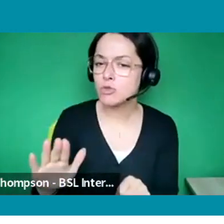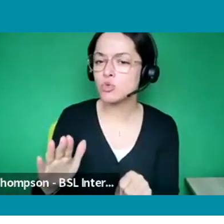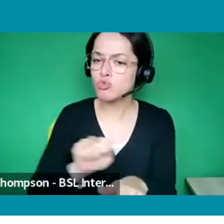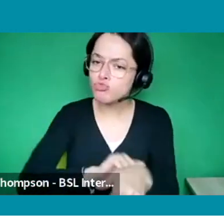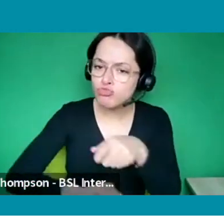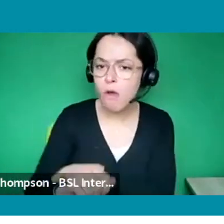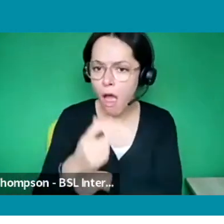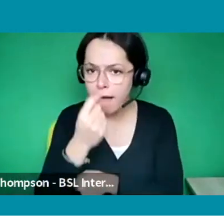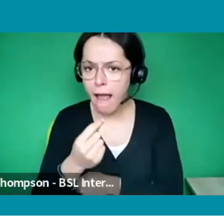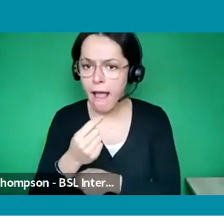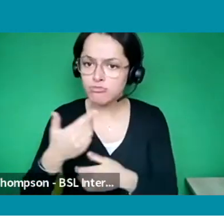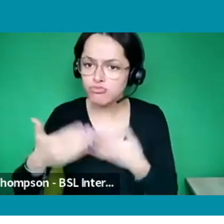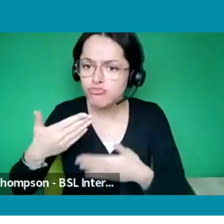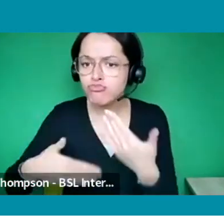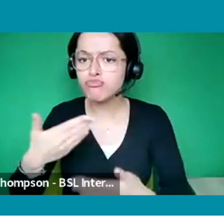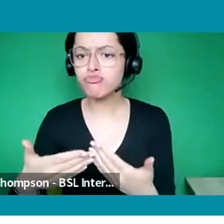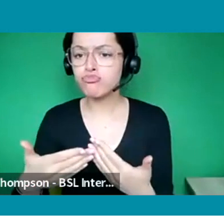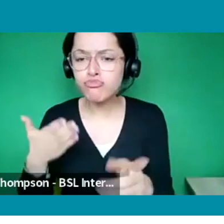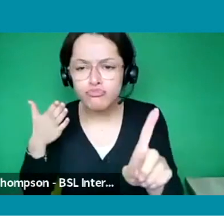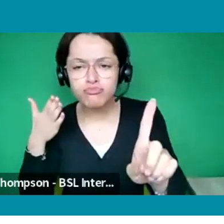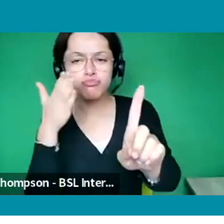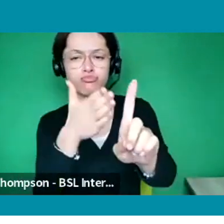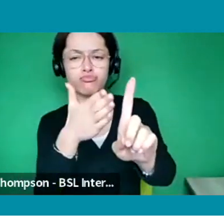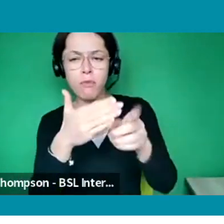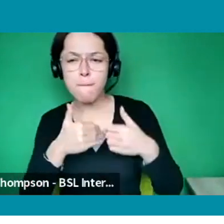what you really want to strive to do, that will just go in your favour.